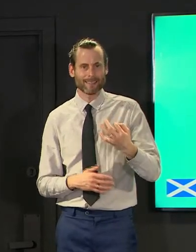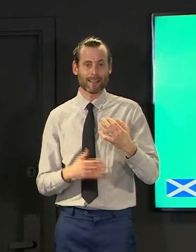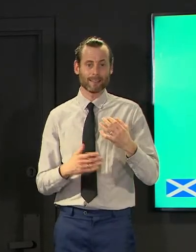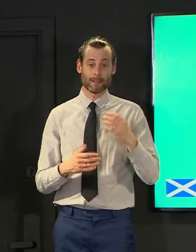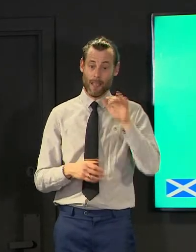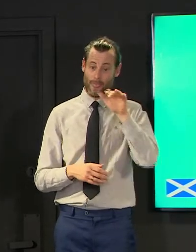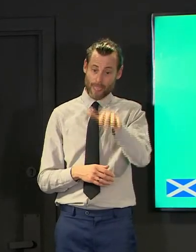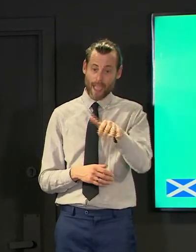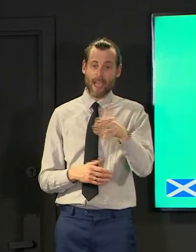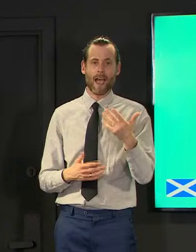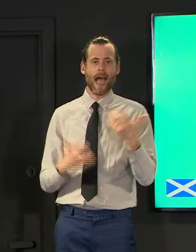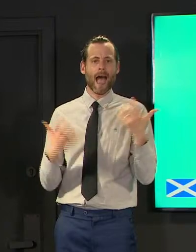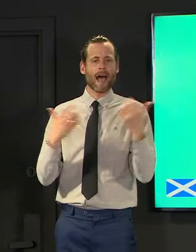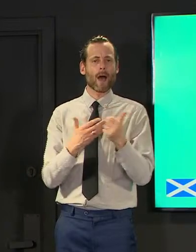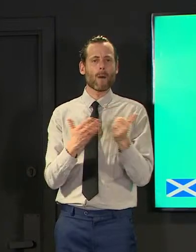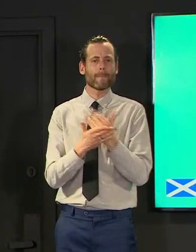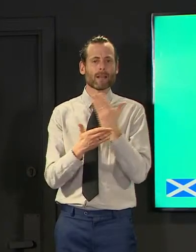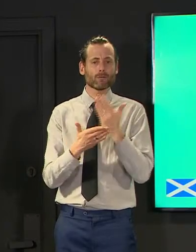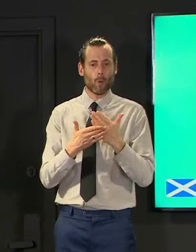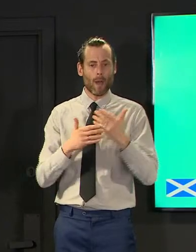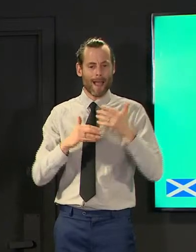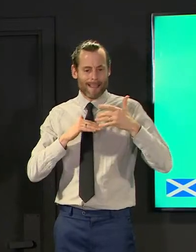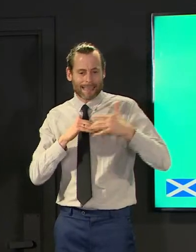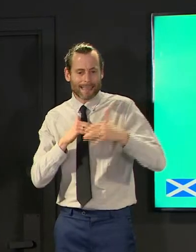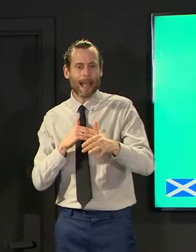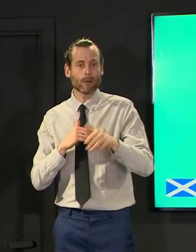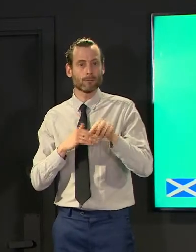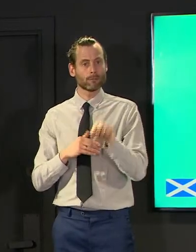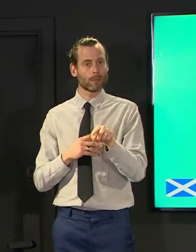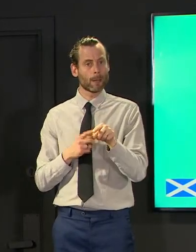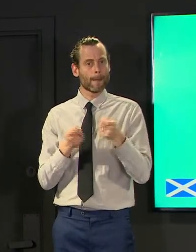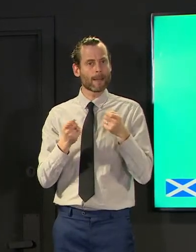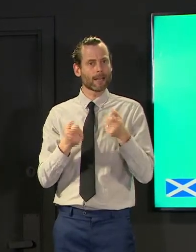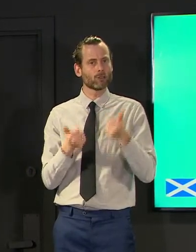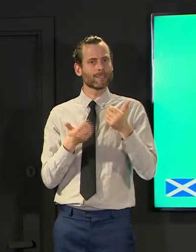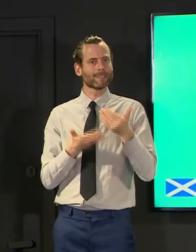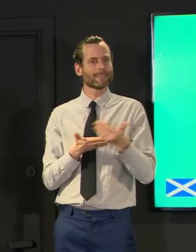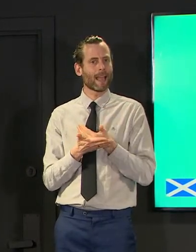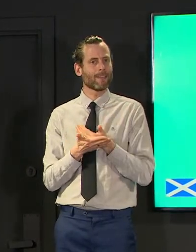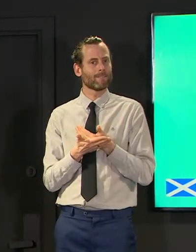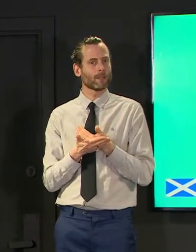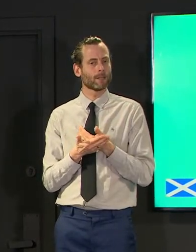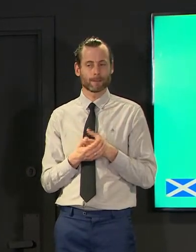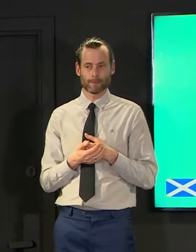safe into the evenings and all of that will be done according to the prevalence at the time